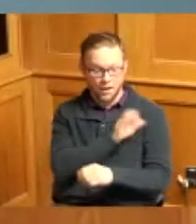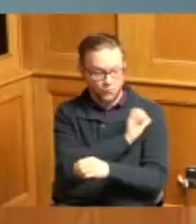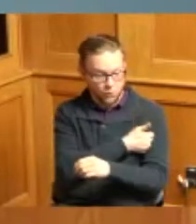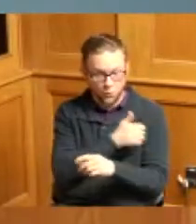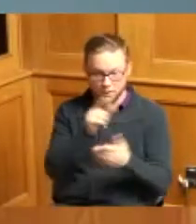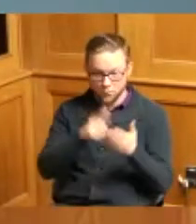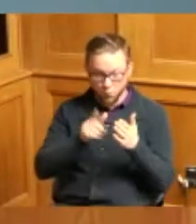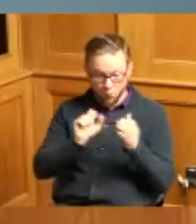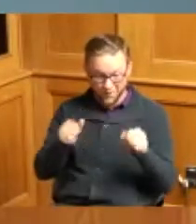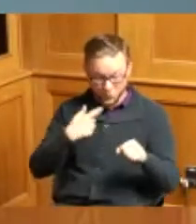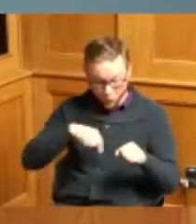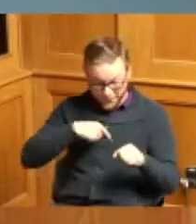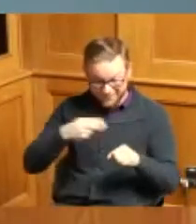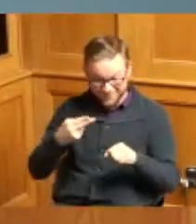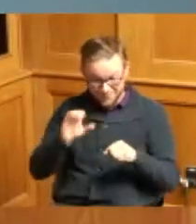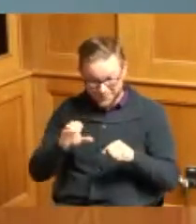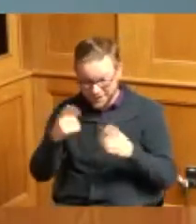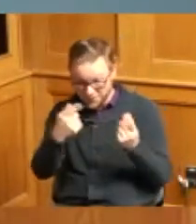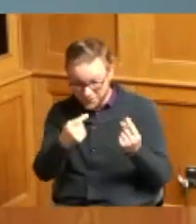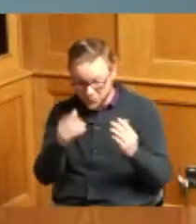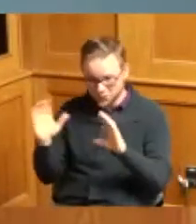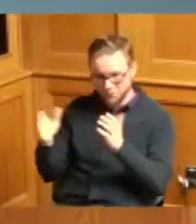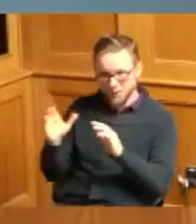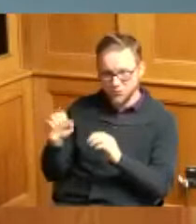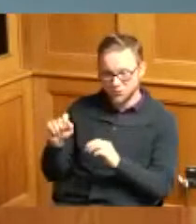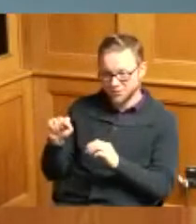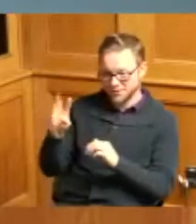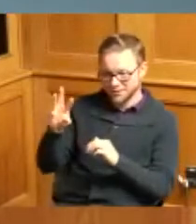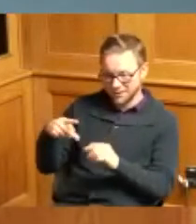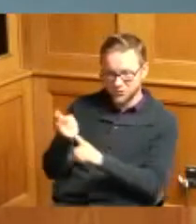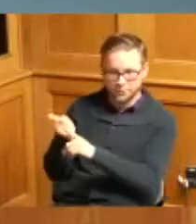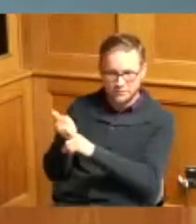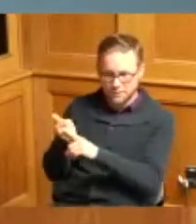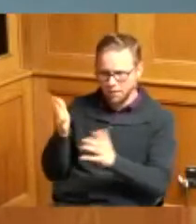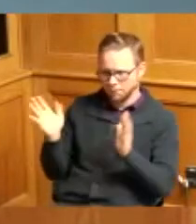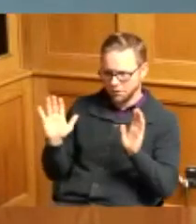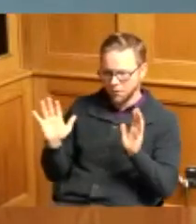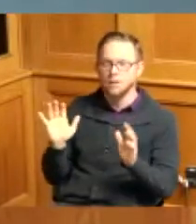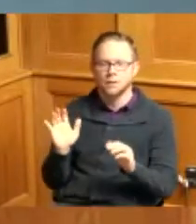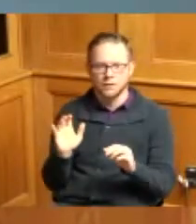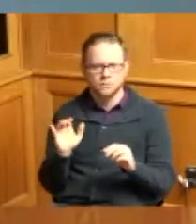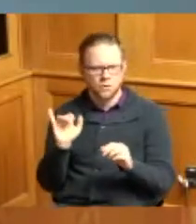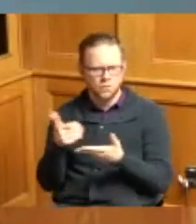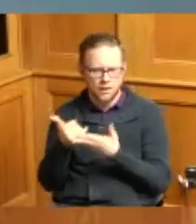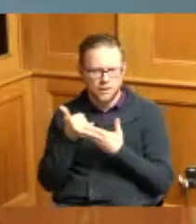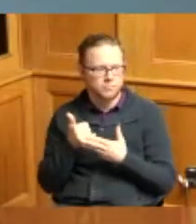of Hamilton County versus Symmes Township and then so that was very helpful I will get that to lastly